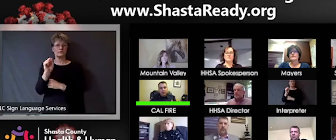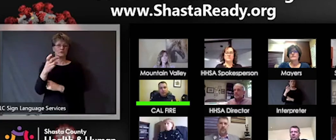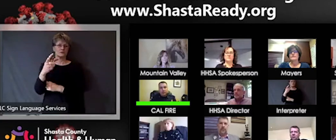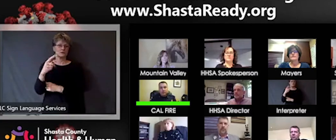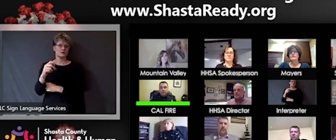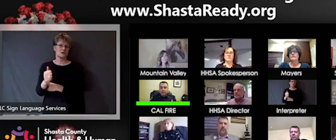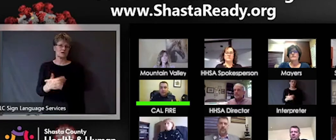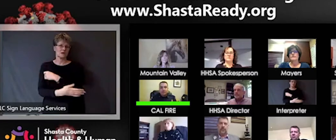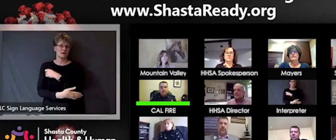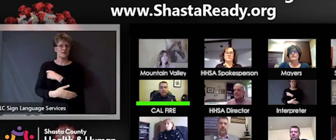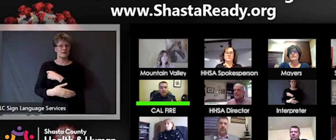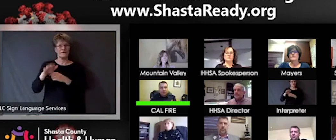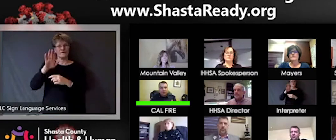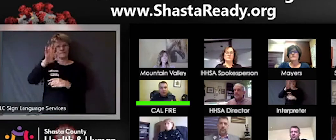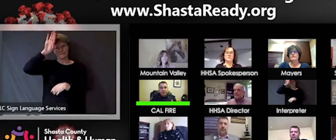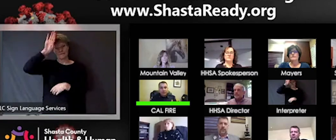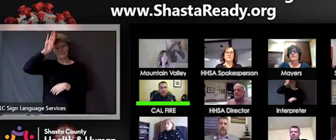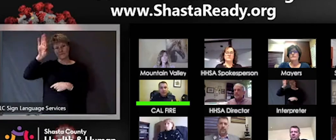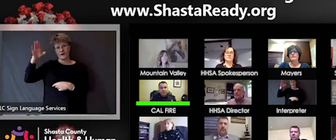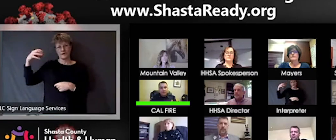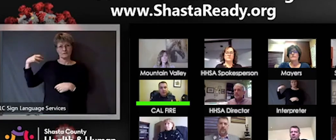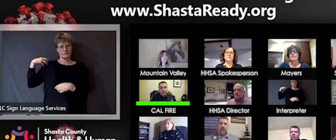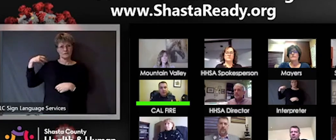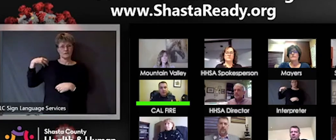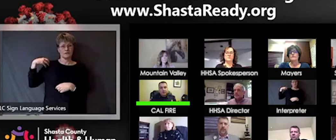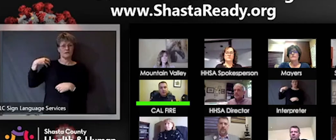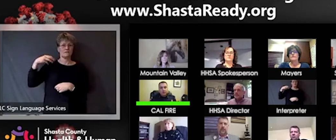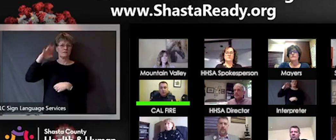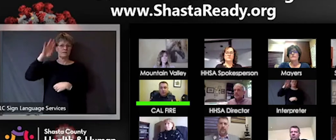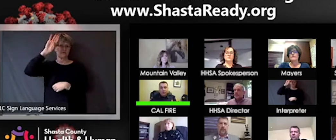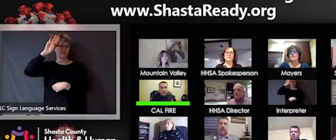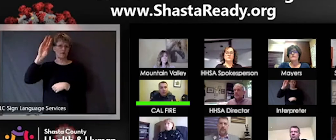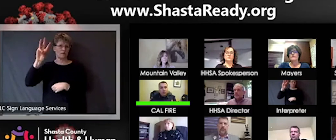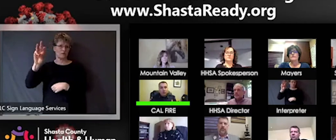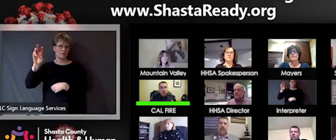and I sit on the emergency management council here, so we do have a role in